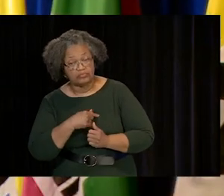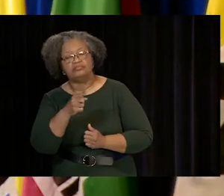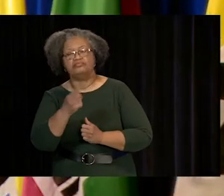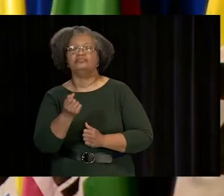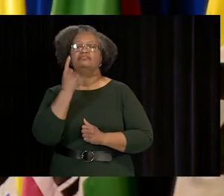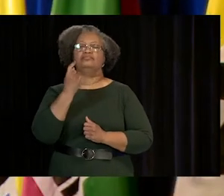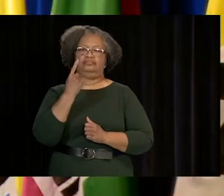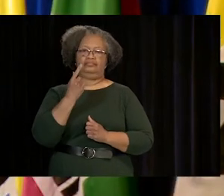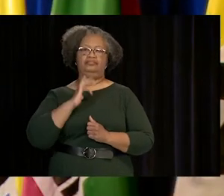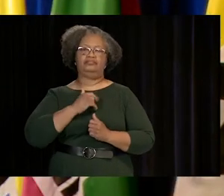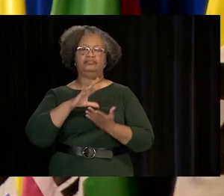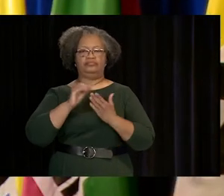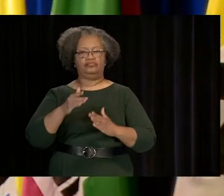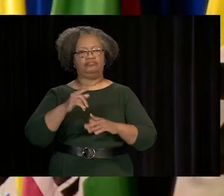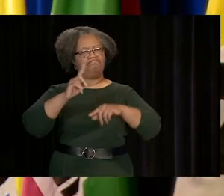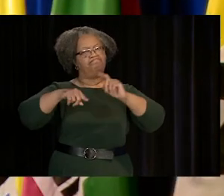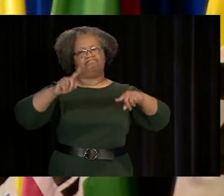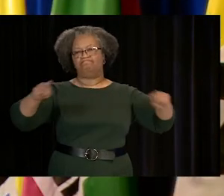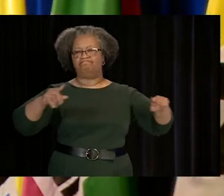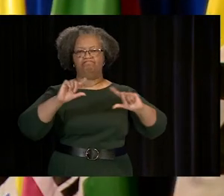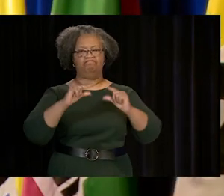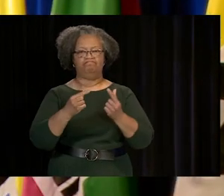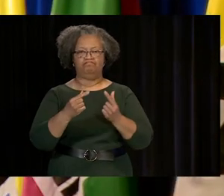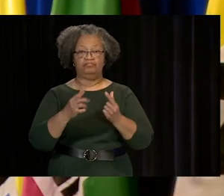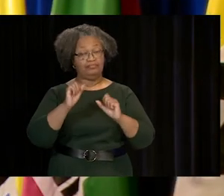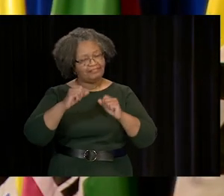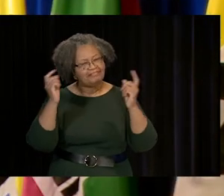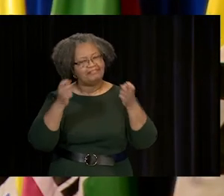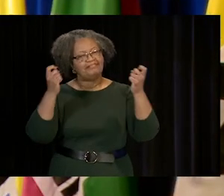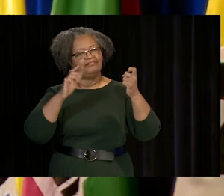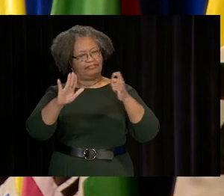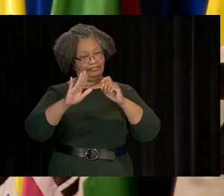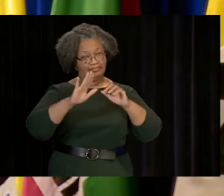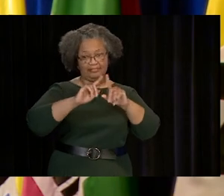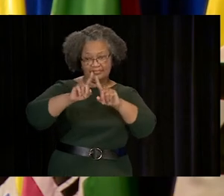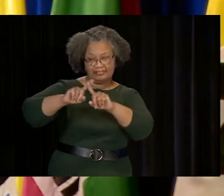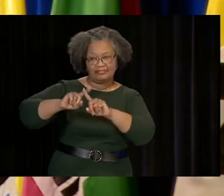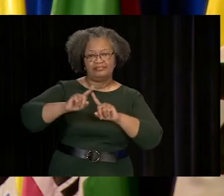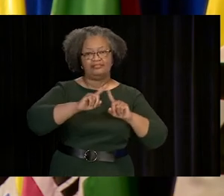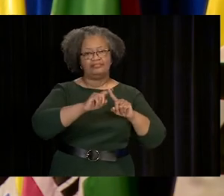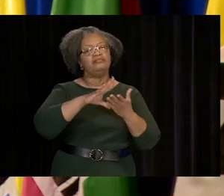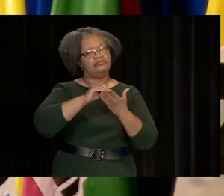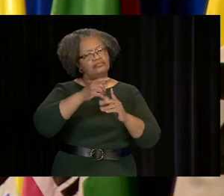THROUGH YOUR EXPERIENCE WITH US, YOU'VE COME TO UNDERSTAND THAT OUR STUDENTS FORM A DIVERSE GROUP OF PEOPLE